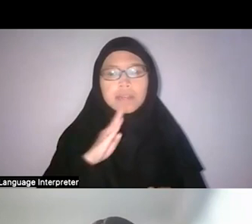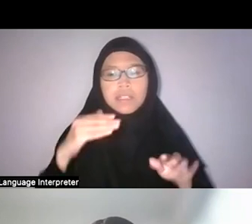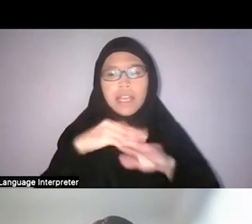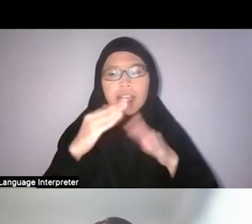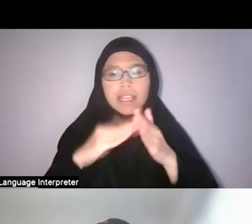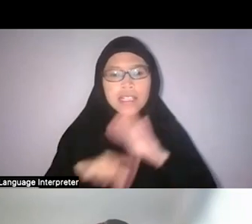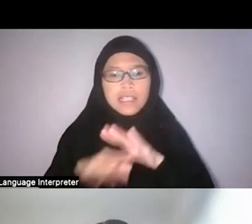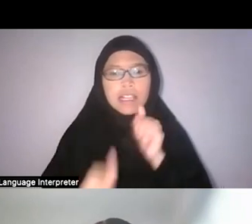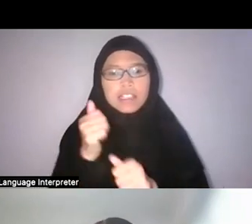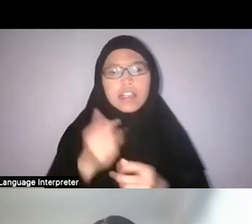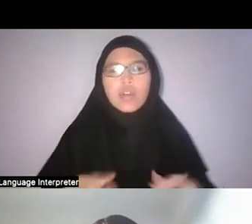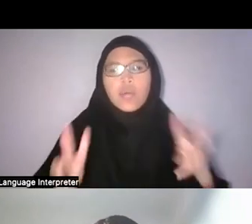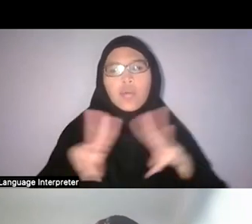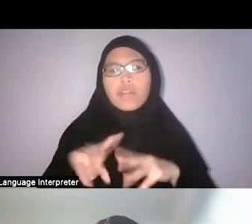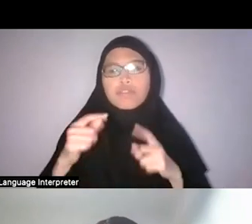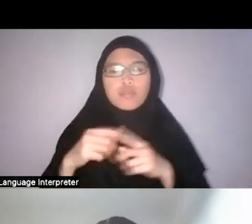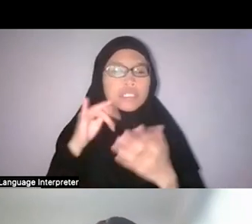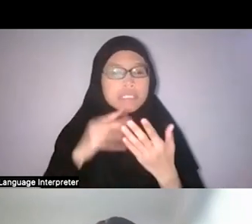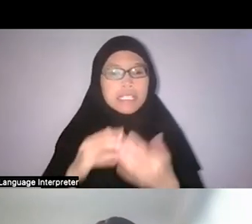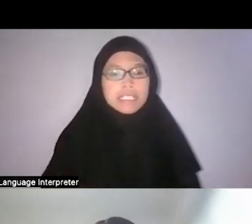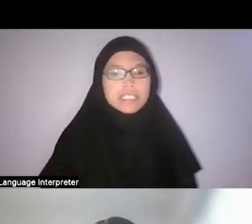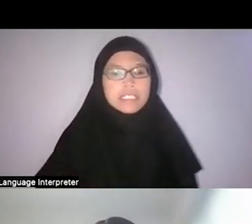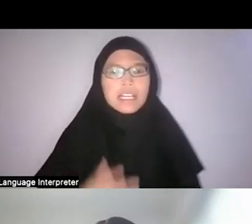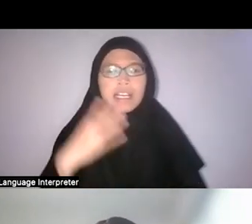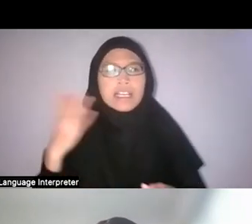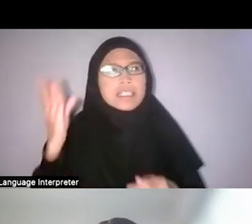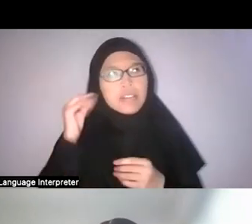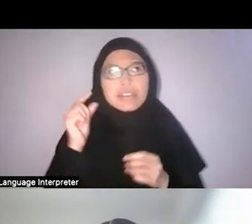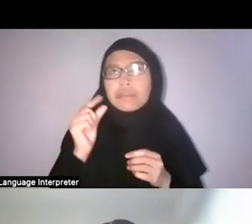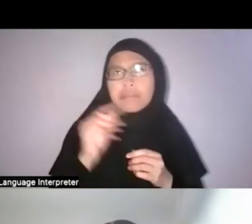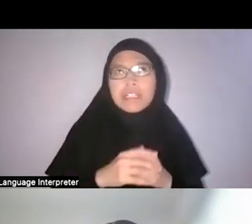It still sounds a bit condescending, must be at least worth of study,